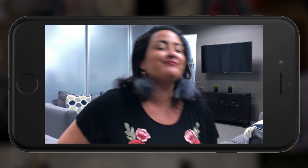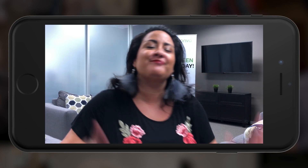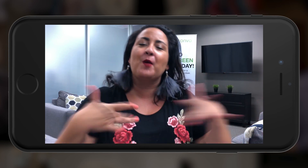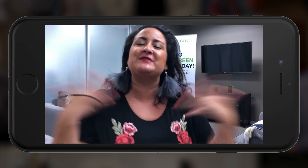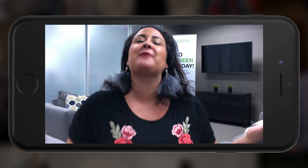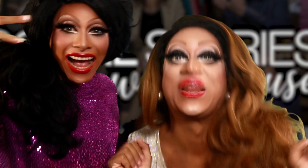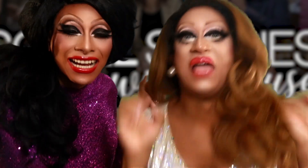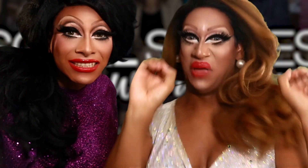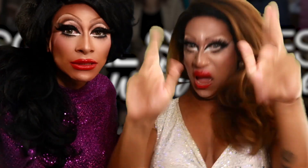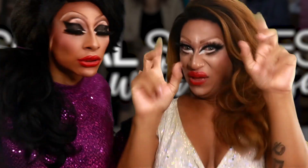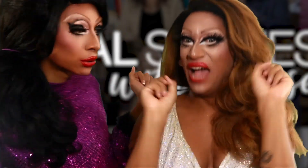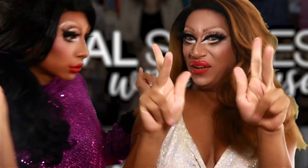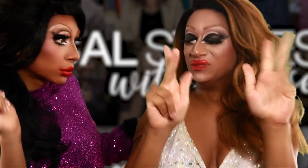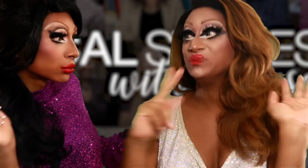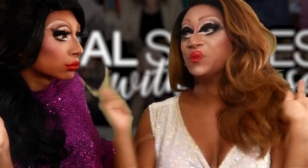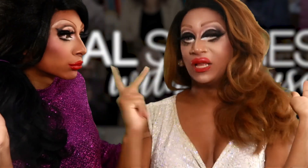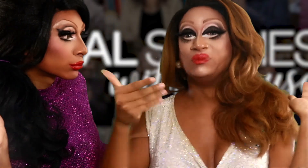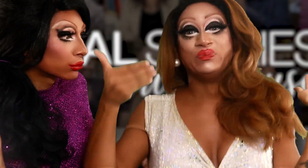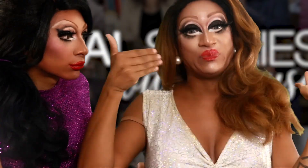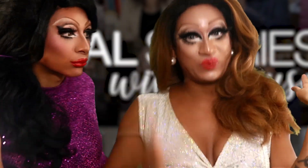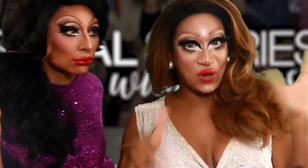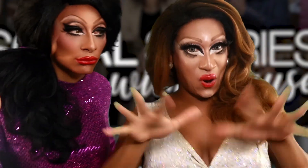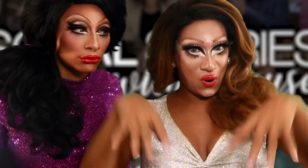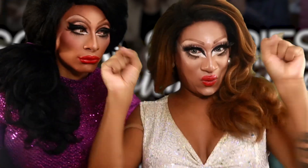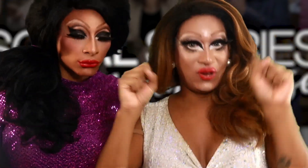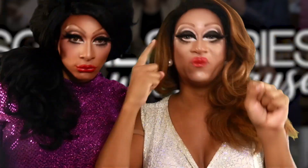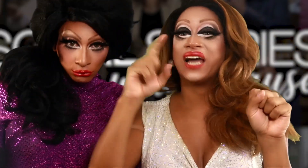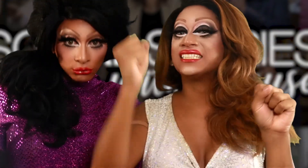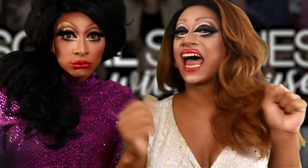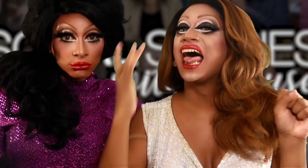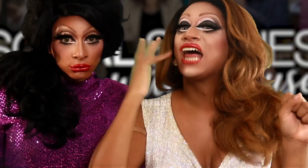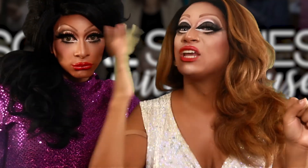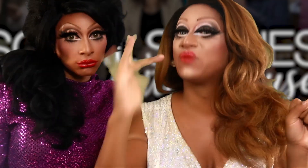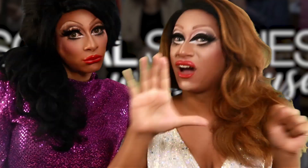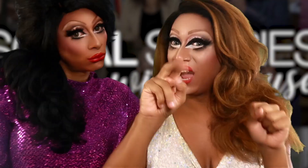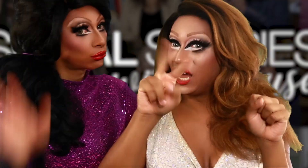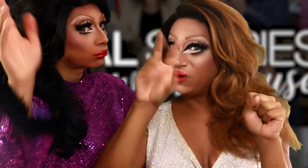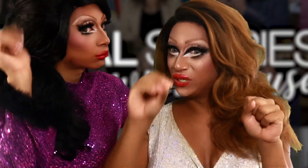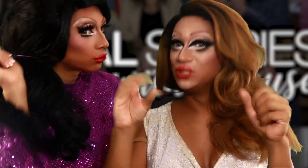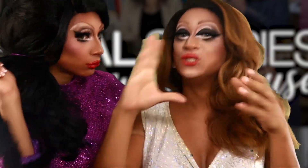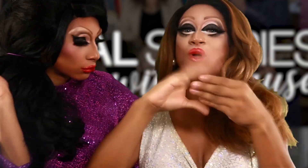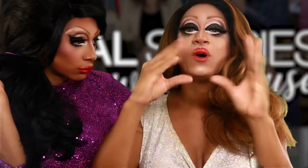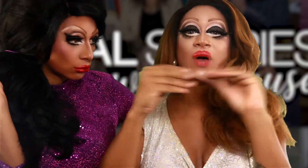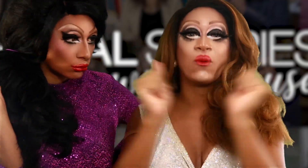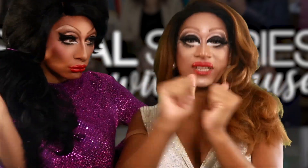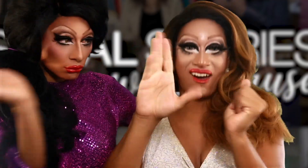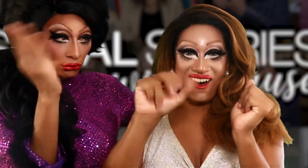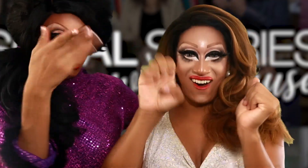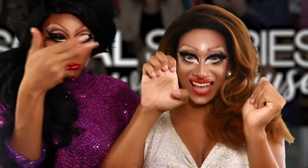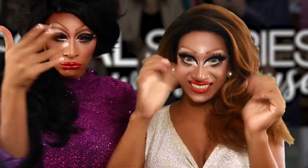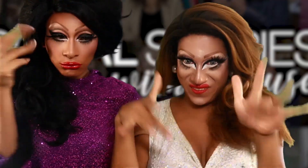Okay, I’m done! What’s up? As the host of Convo’s SoCal Stories With a Cause